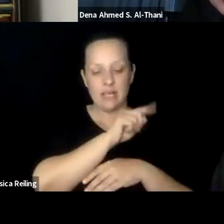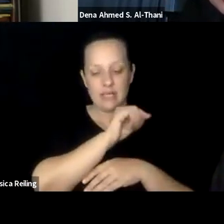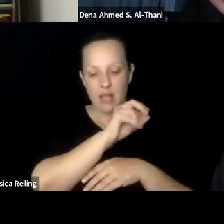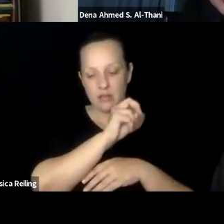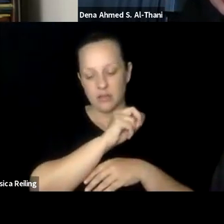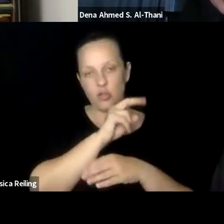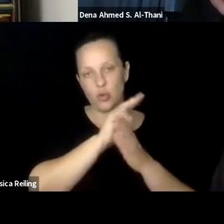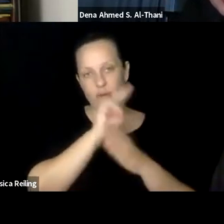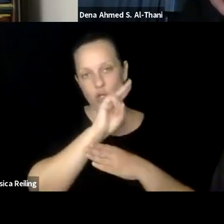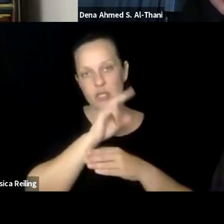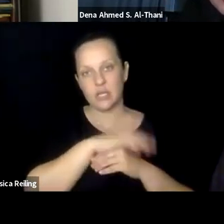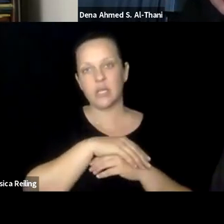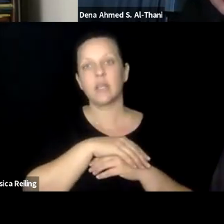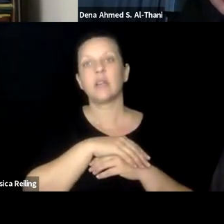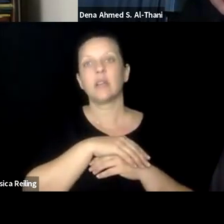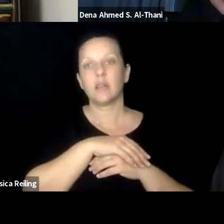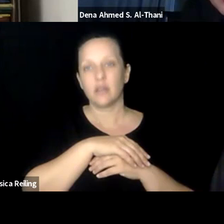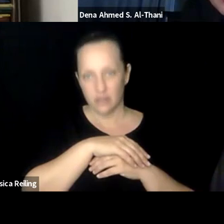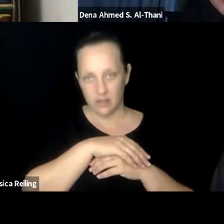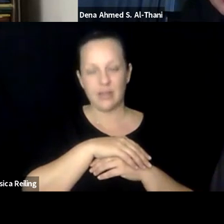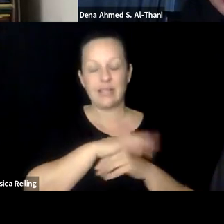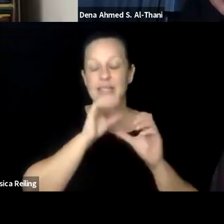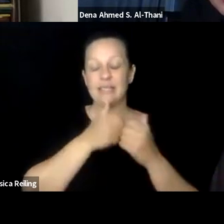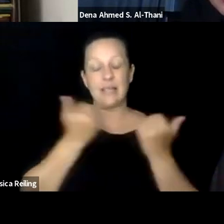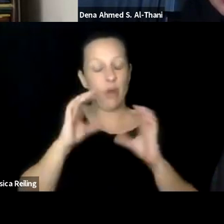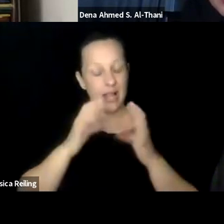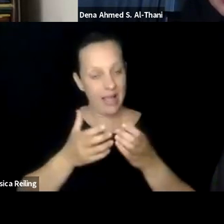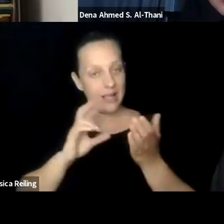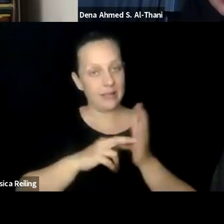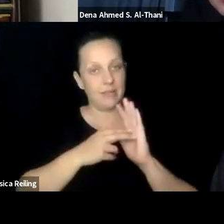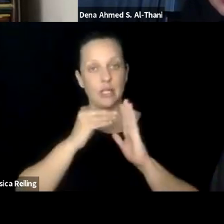one class that I've offered at both the University of Maryland and